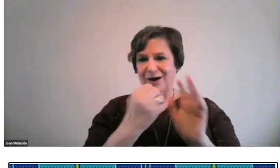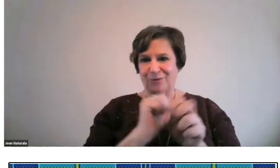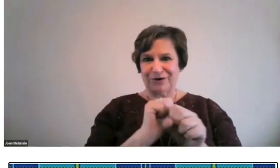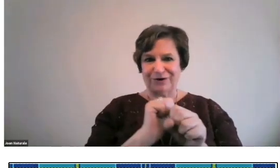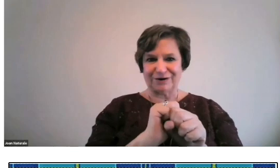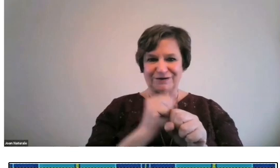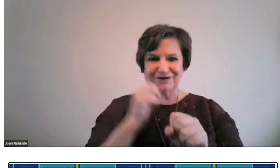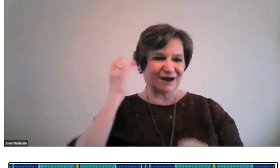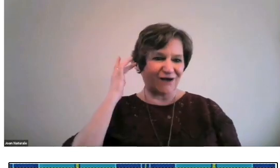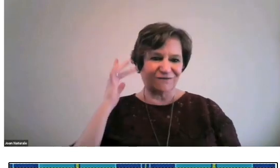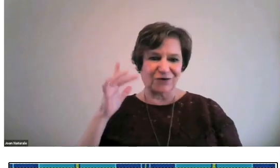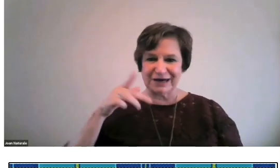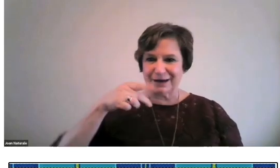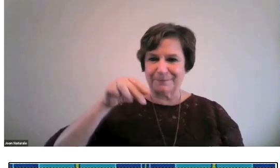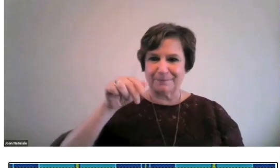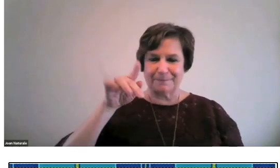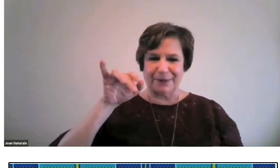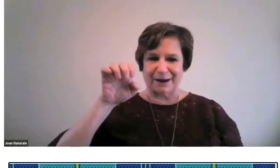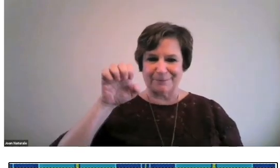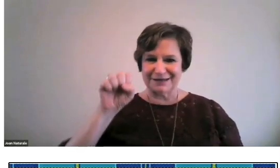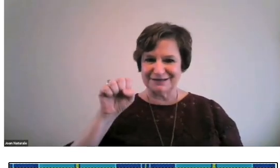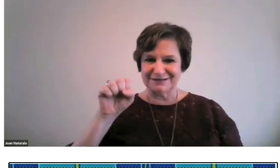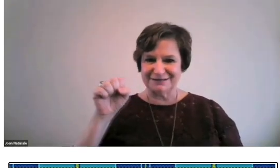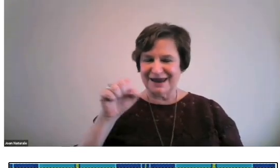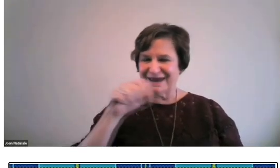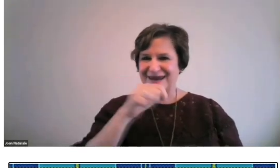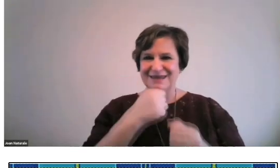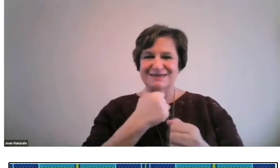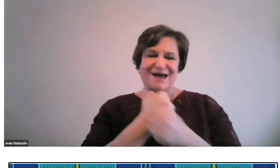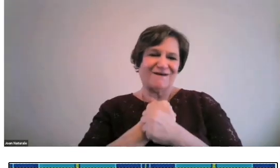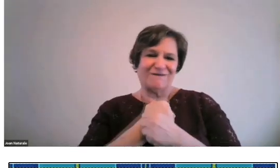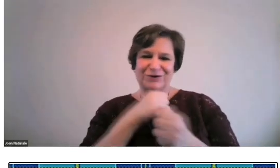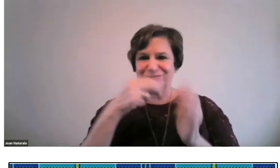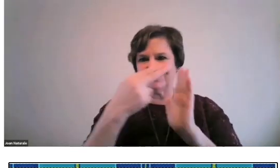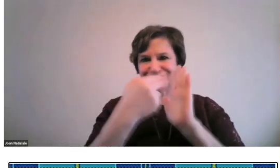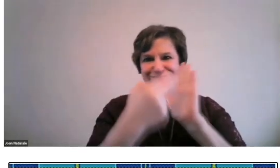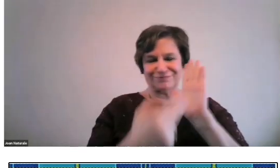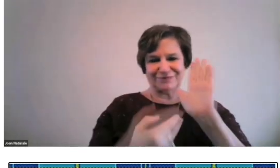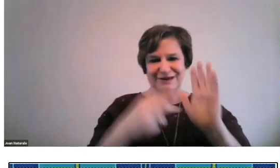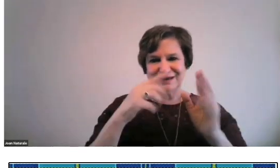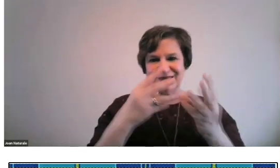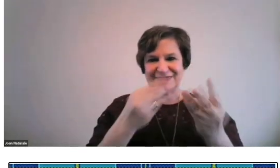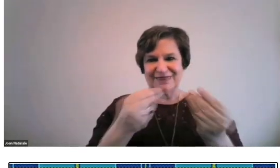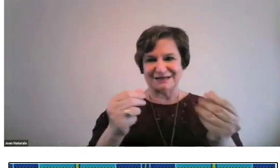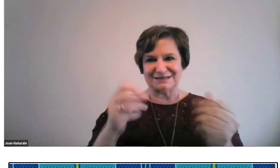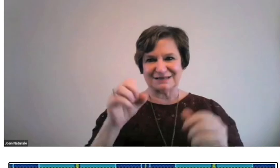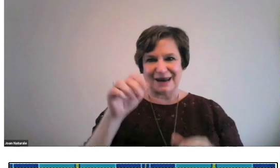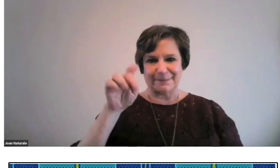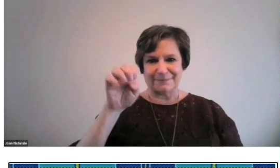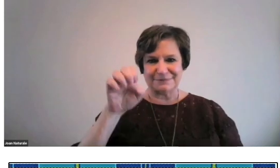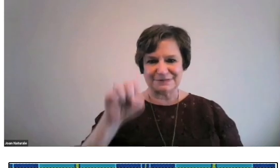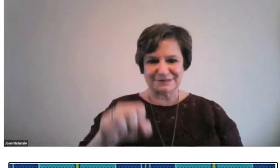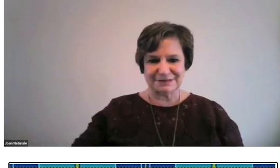Notice Granville's artwork California Poppies. He loved to paint landscapes.